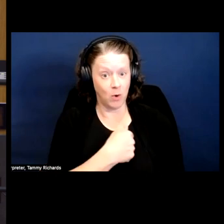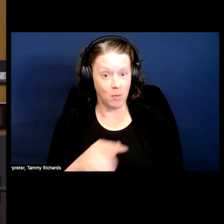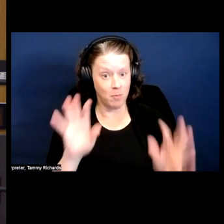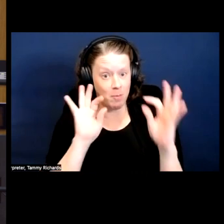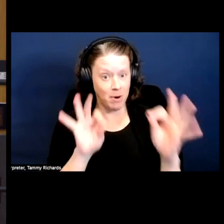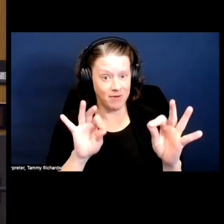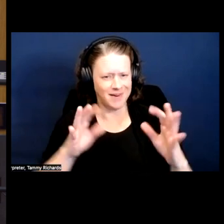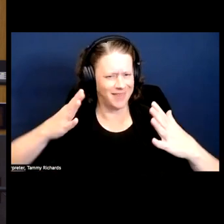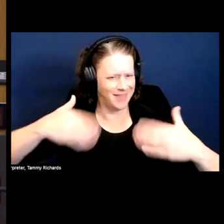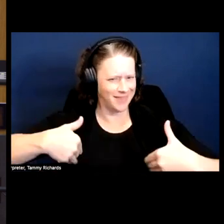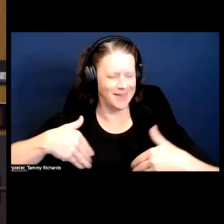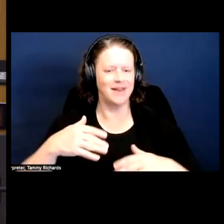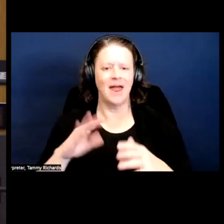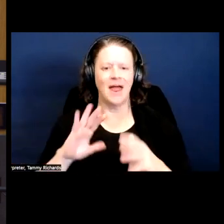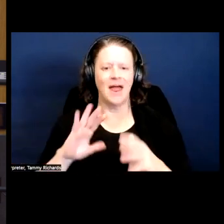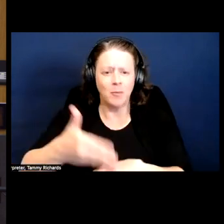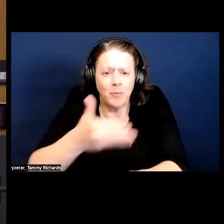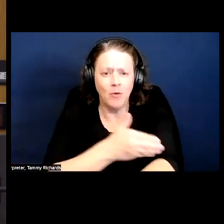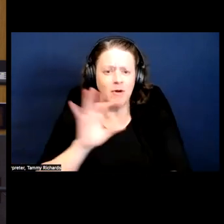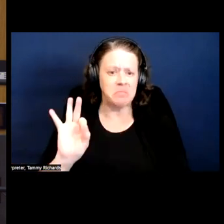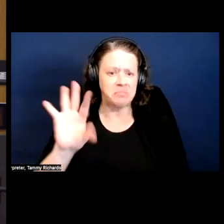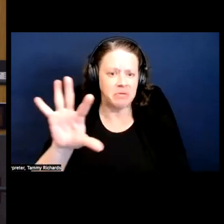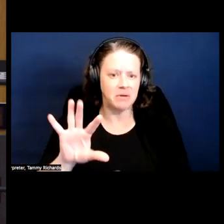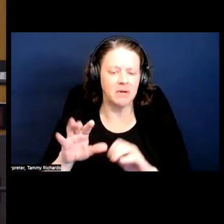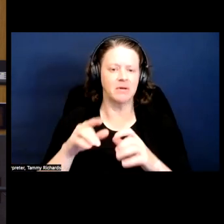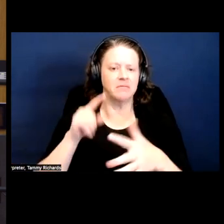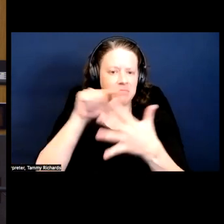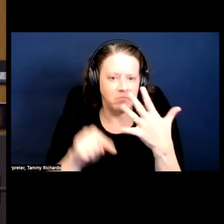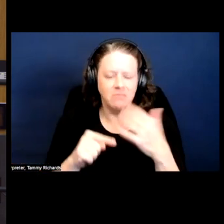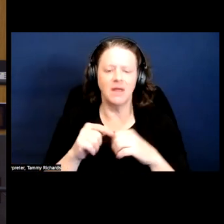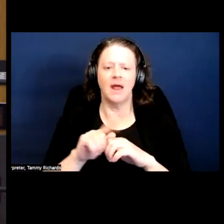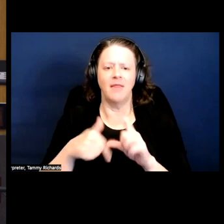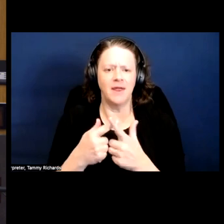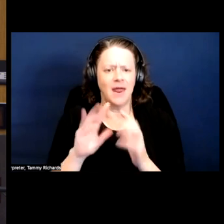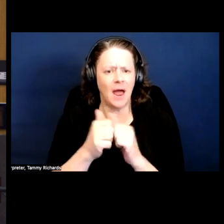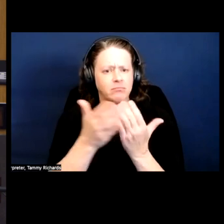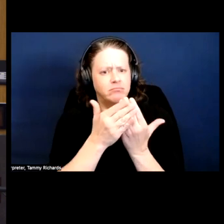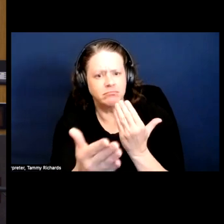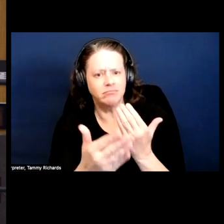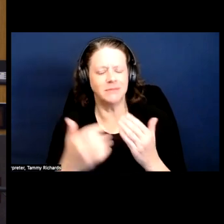here's some things that could be better and here are some things that are good and here's how we will keep learning and growing from that.